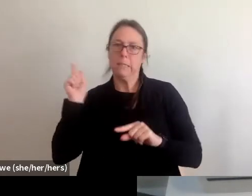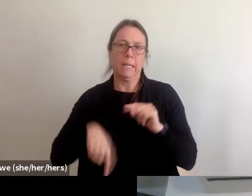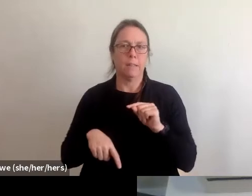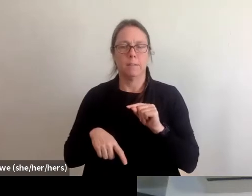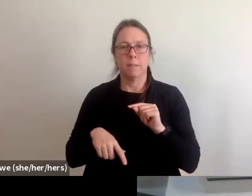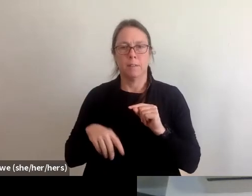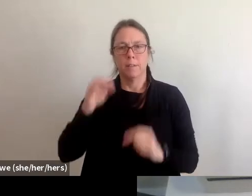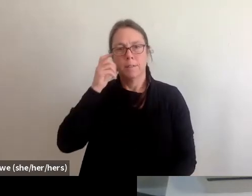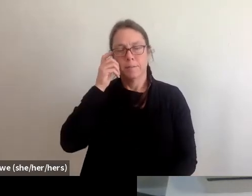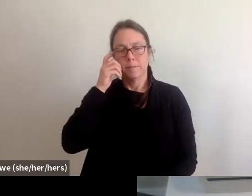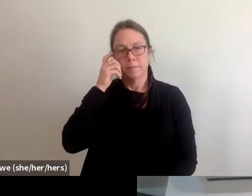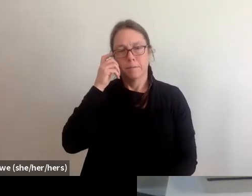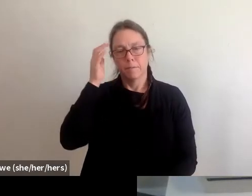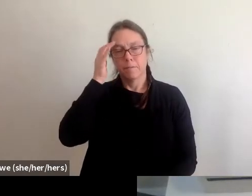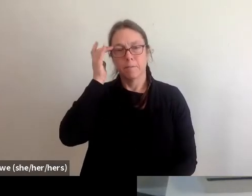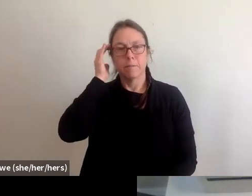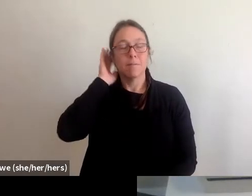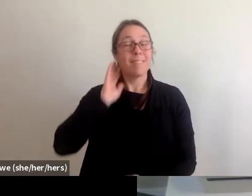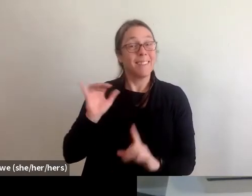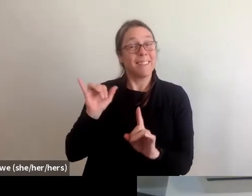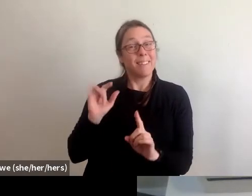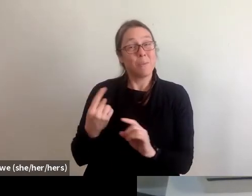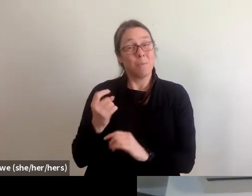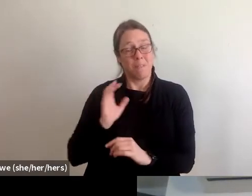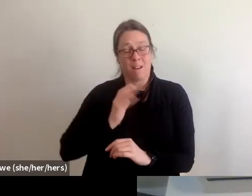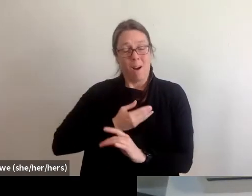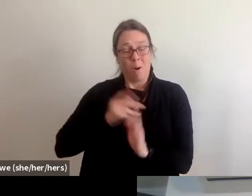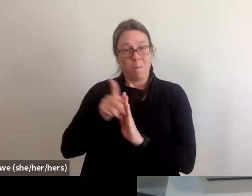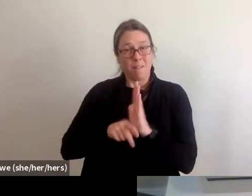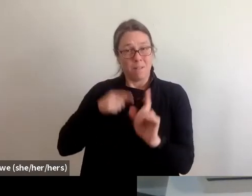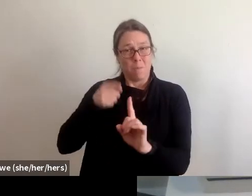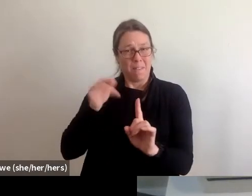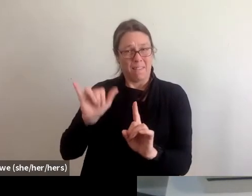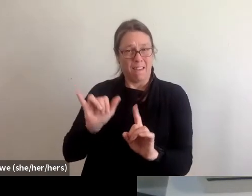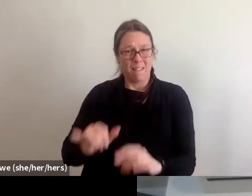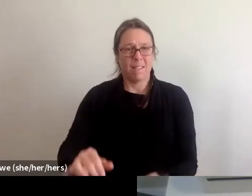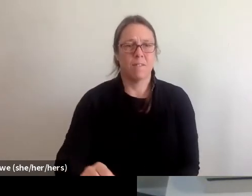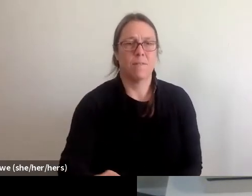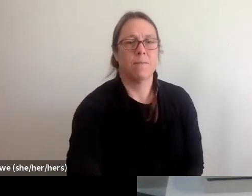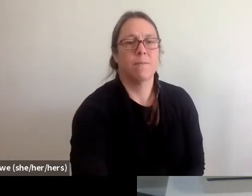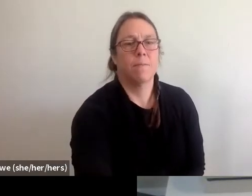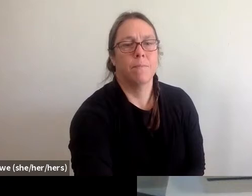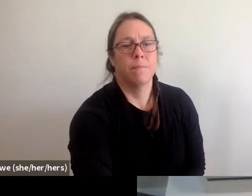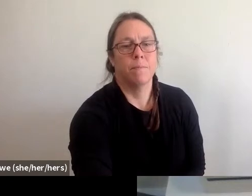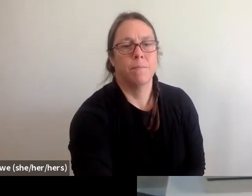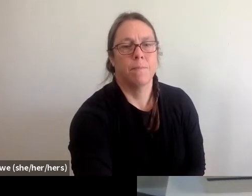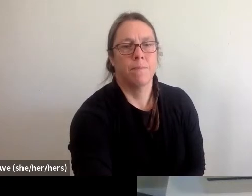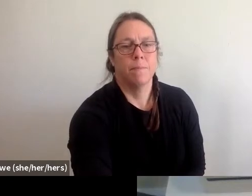and that's like one of our policy points is that emergency managers and FEMA need to figure out